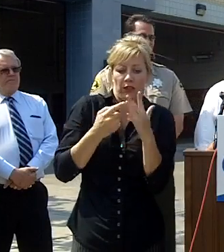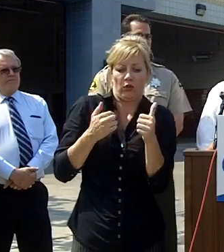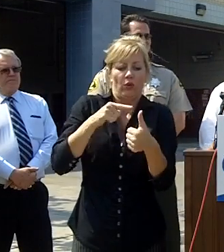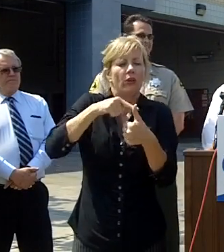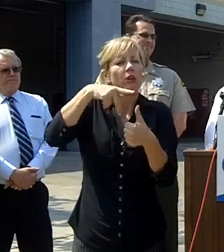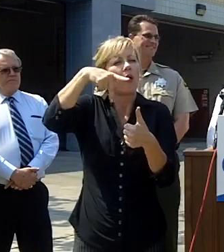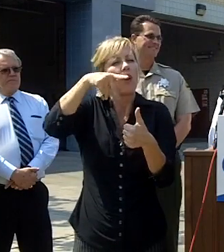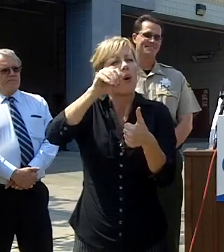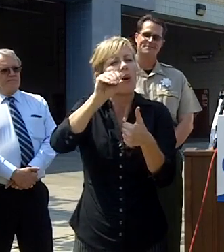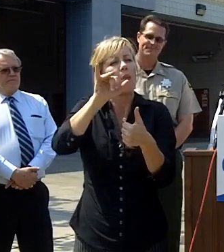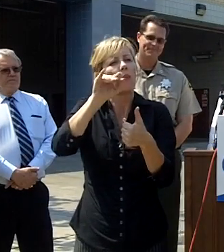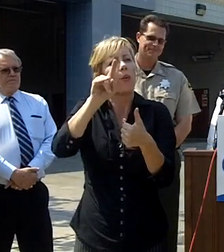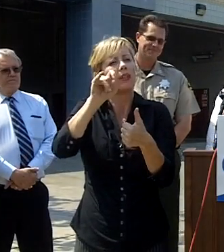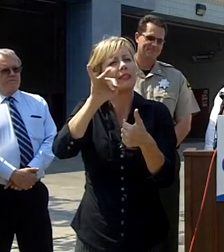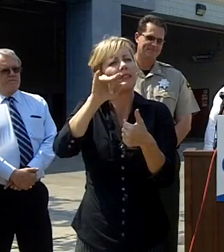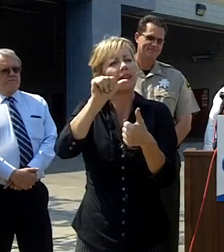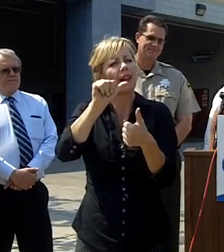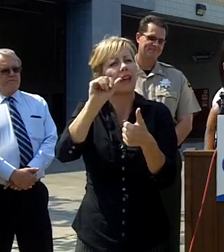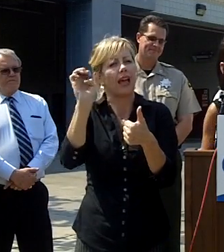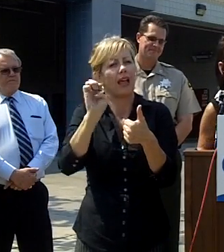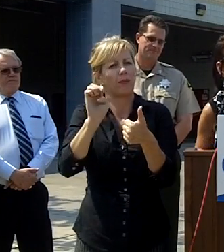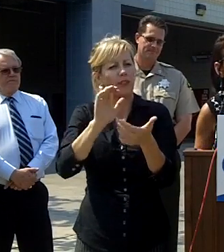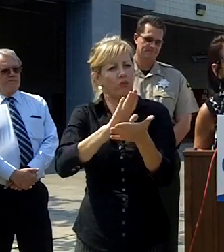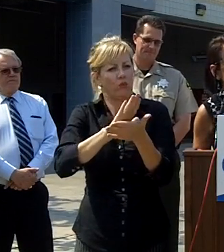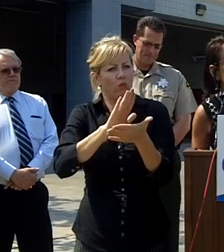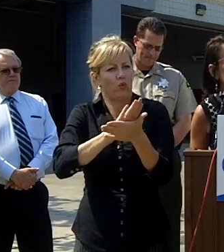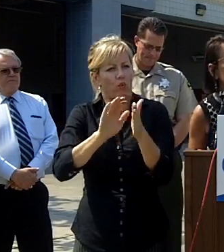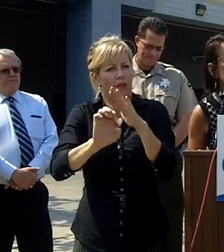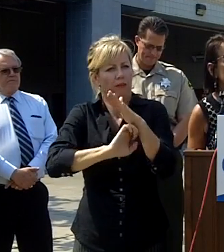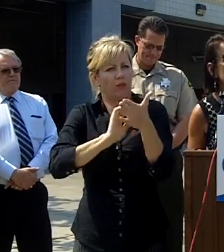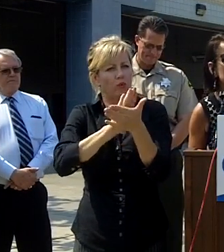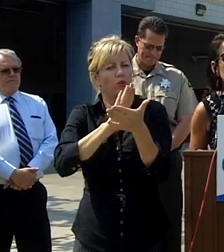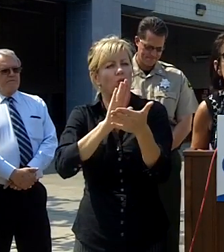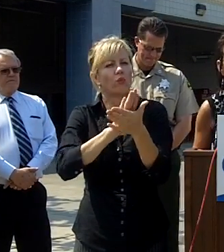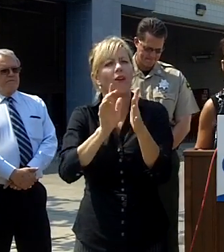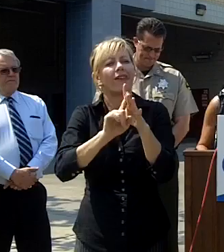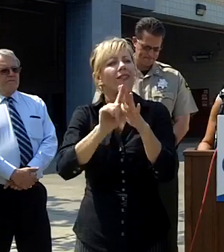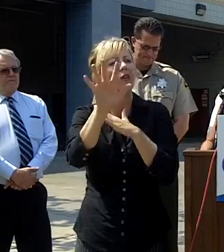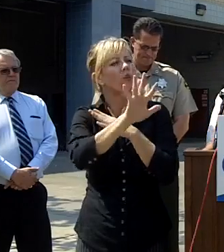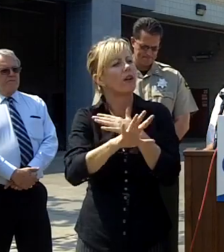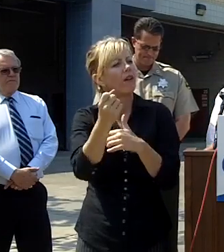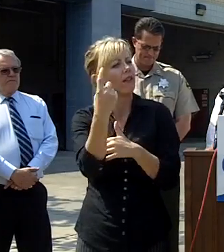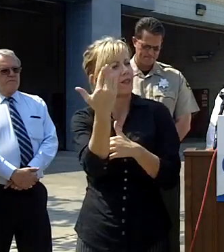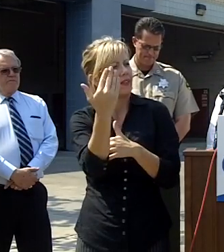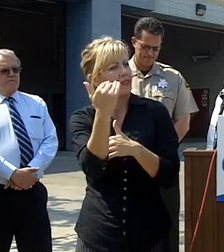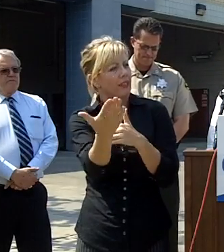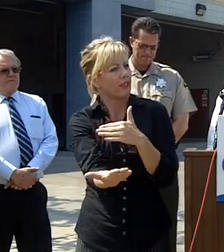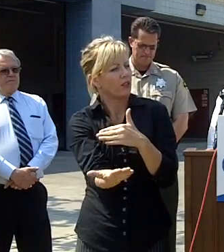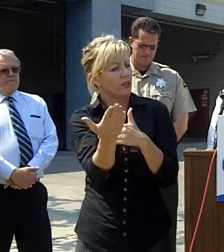elementary and that was evacuated at about 1115 or 1130 this morning to a neighboring school in